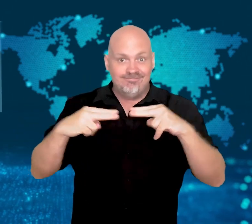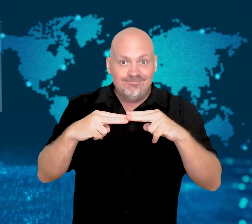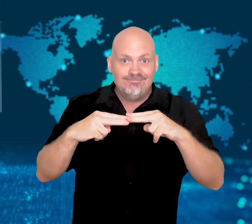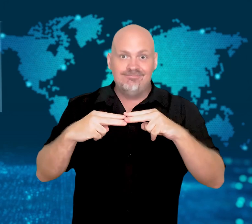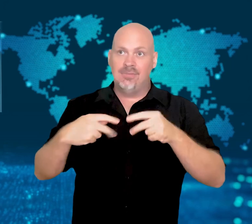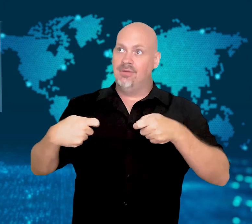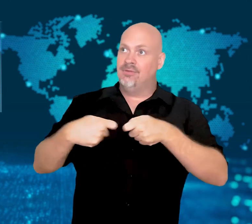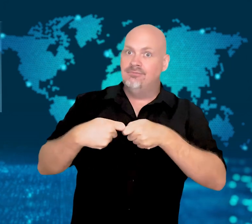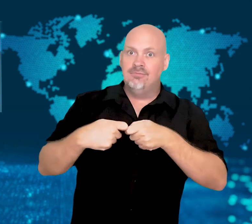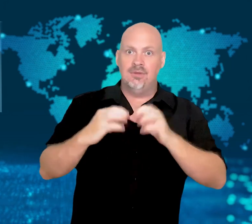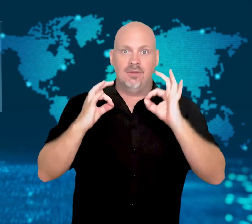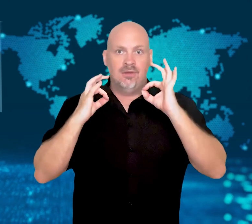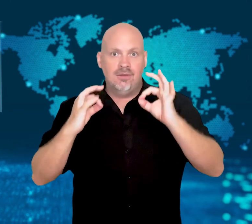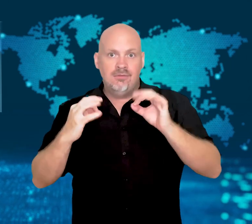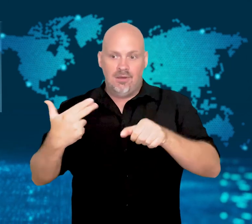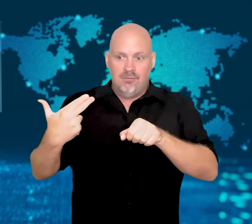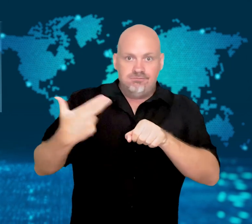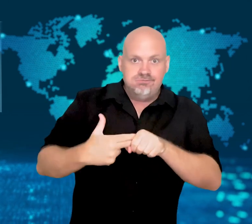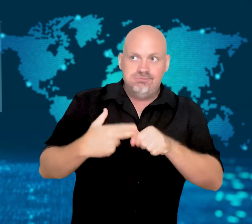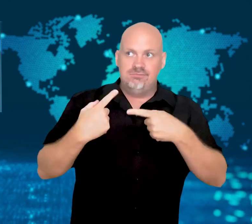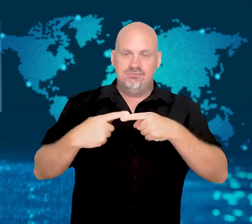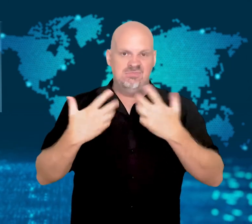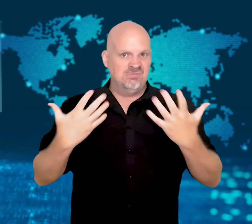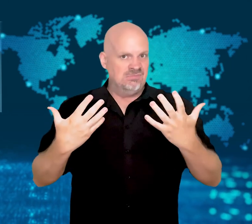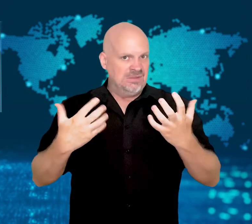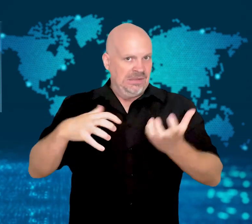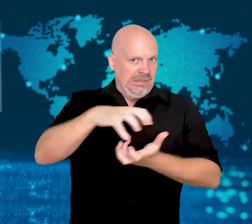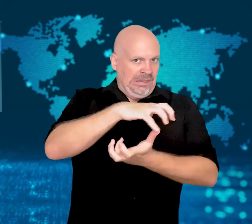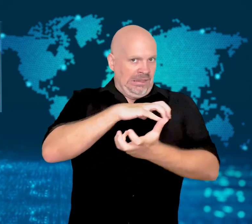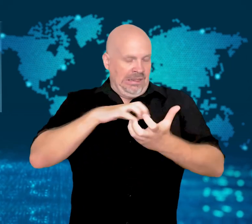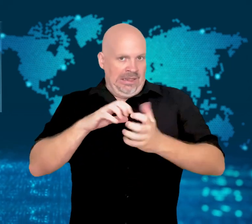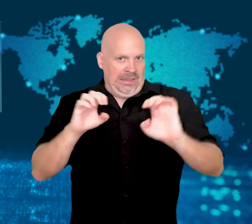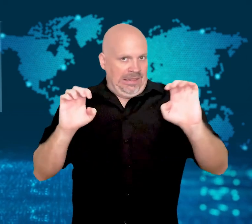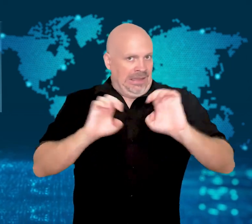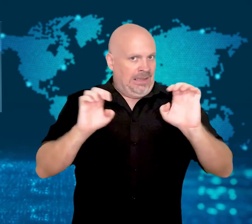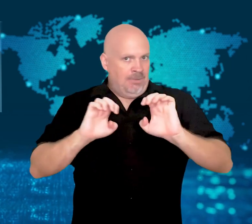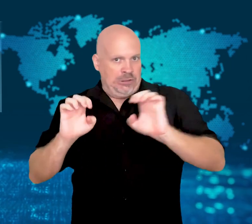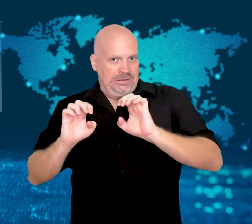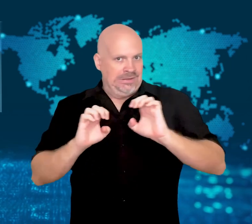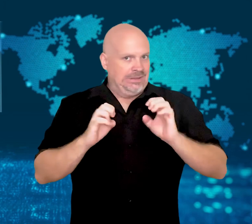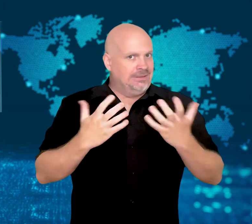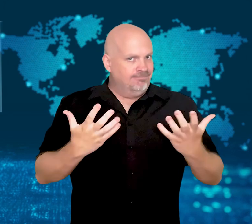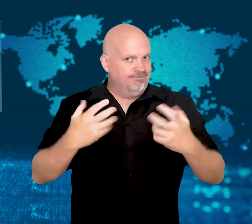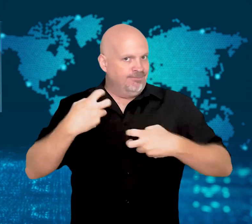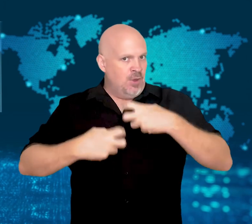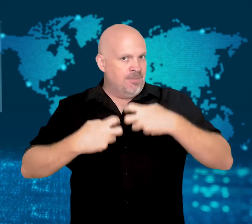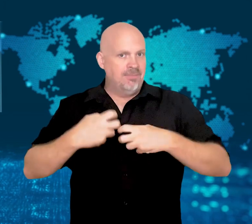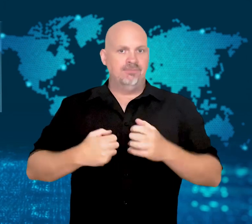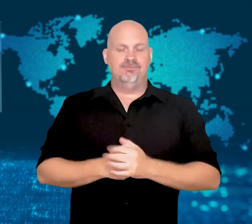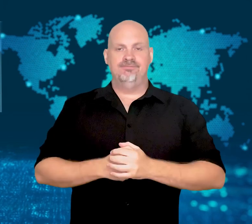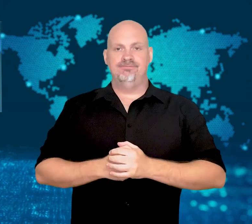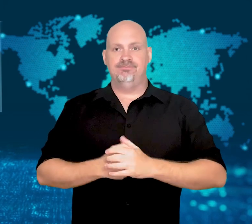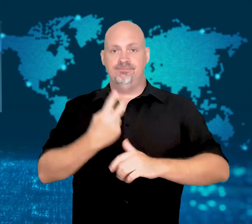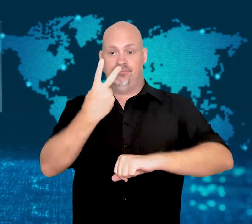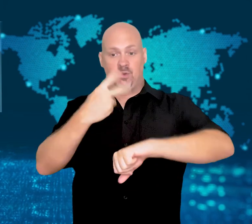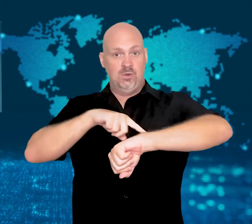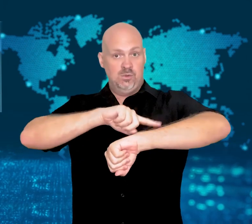as the country is facing an energy emergency.